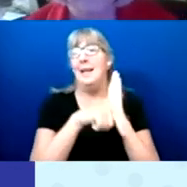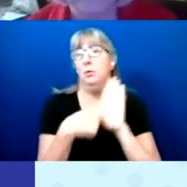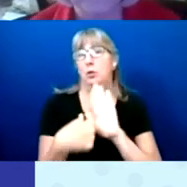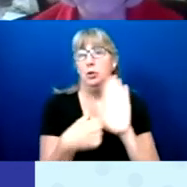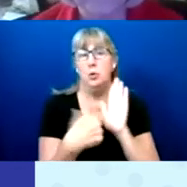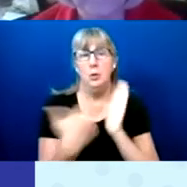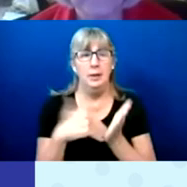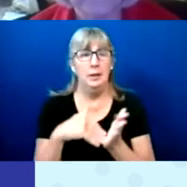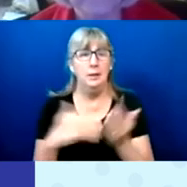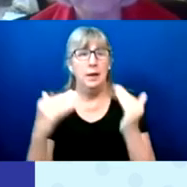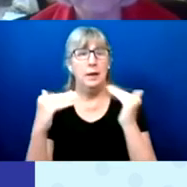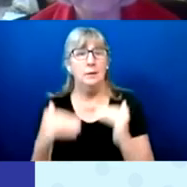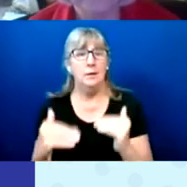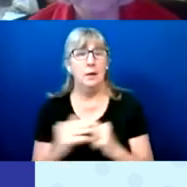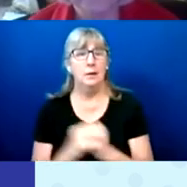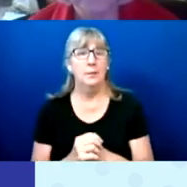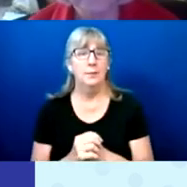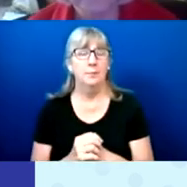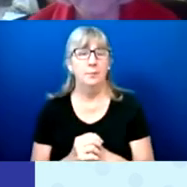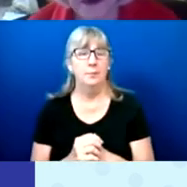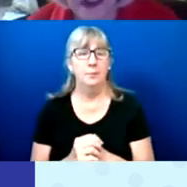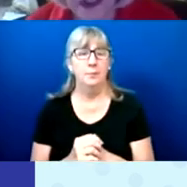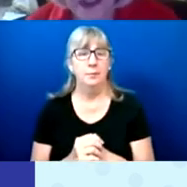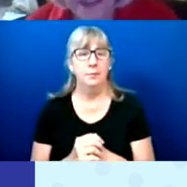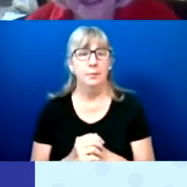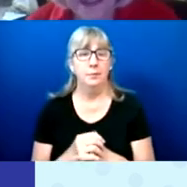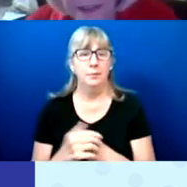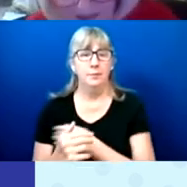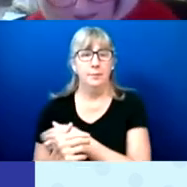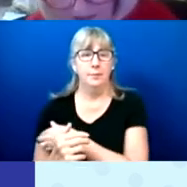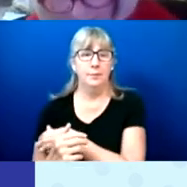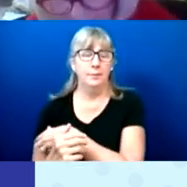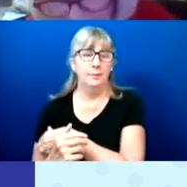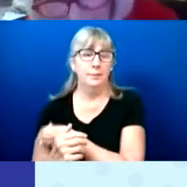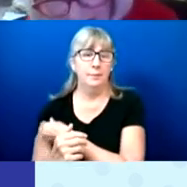Next slide, please.